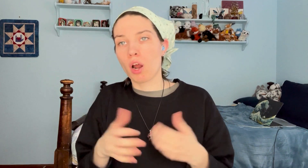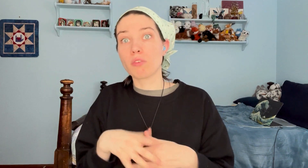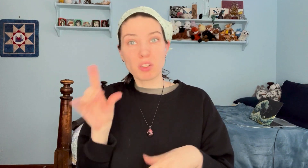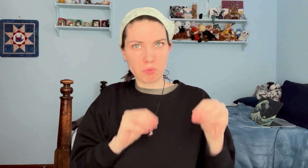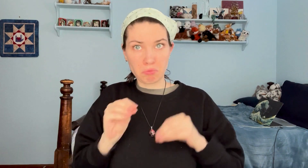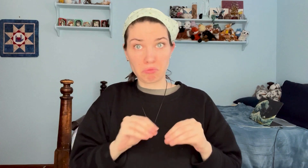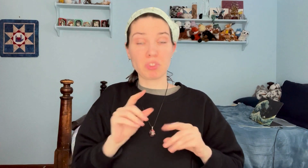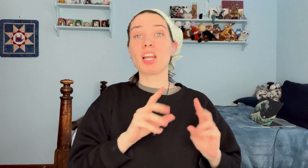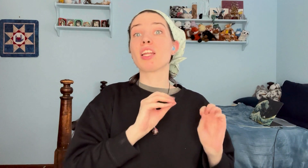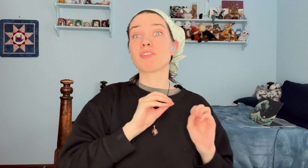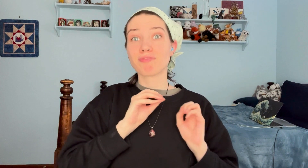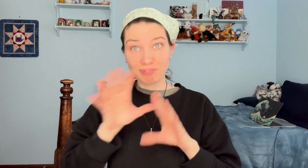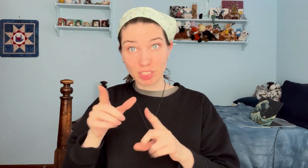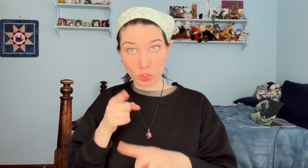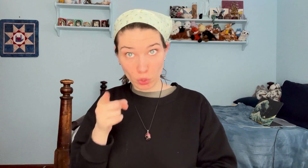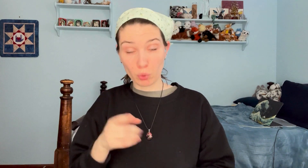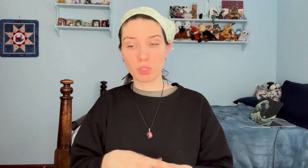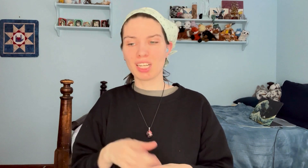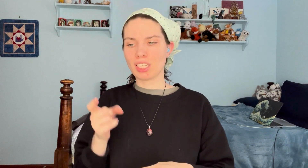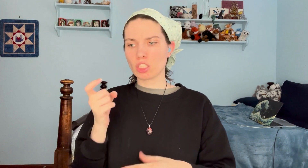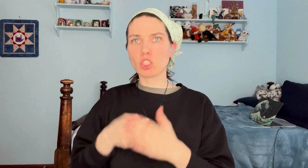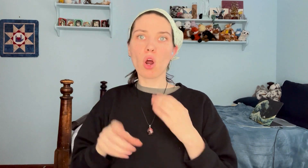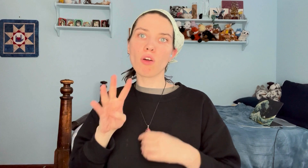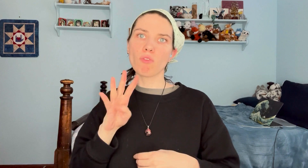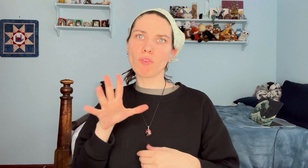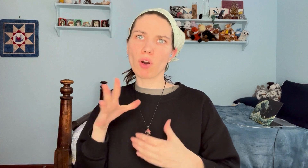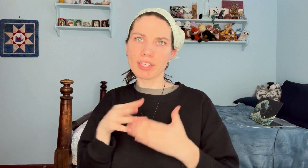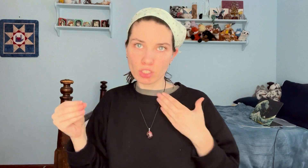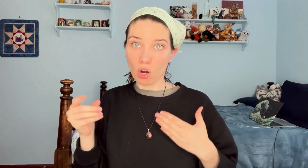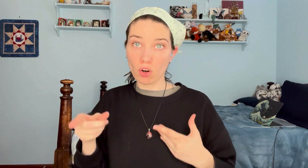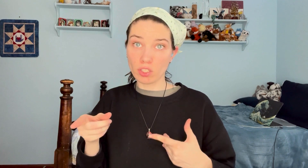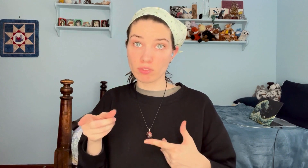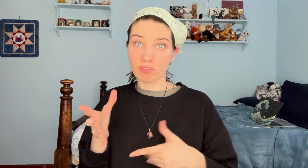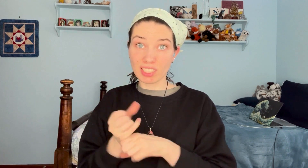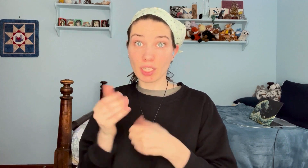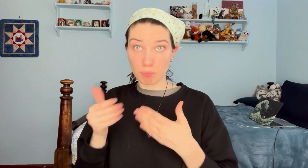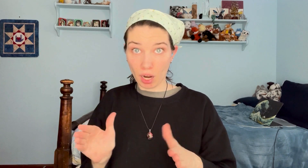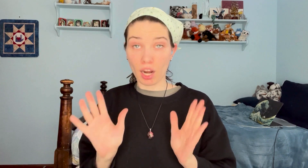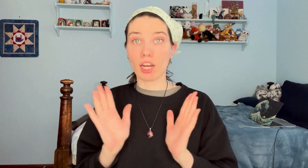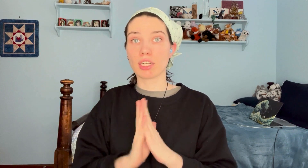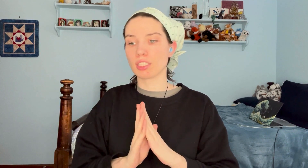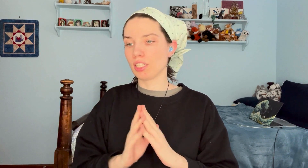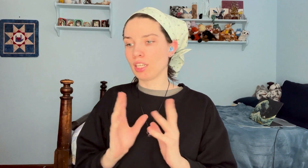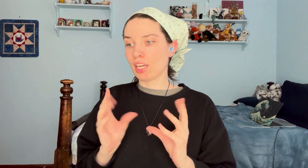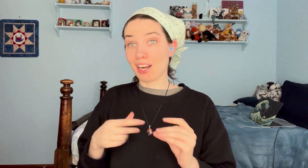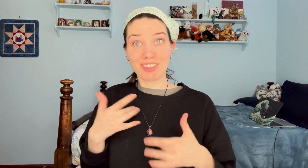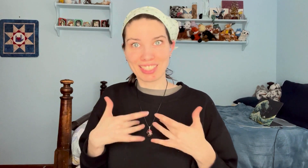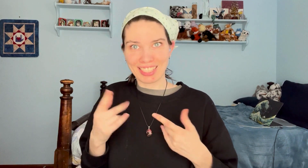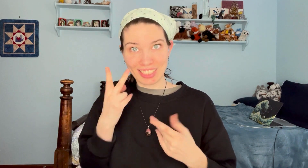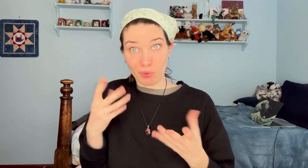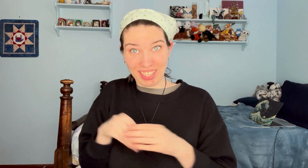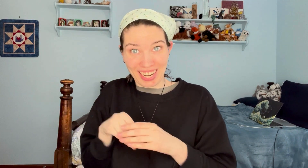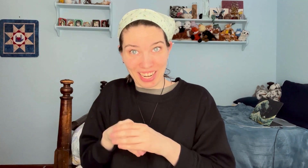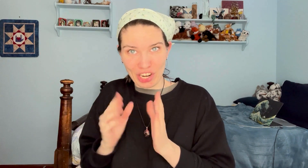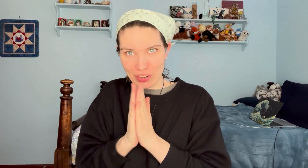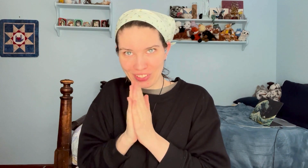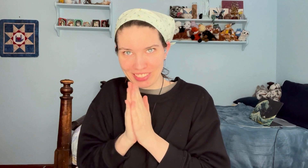They'll pack them in the box and send it to you. It costs $45 to get the box, and I'm excited to see what's in there!